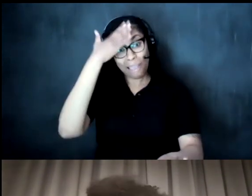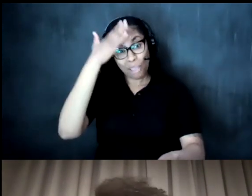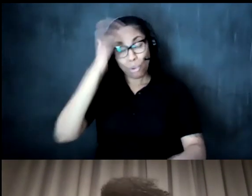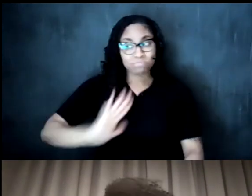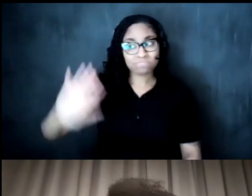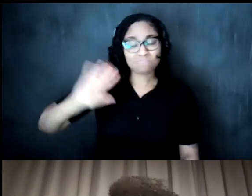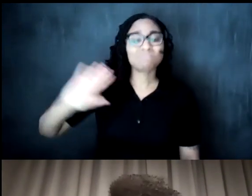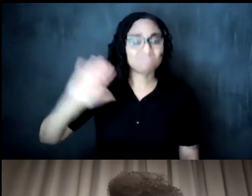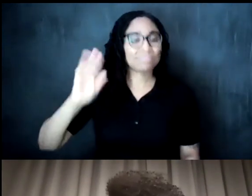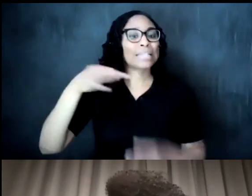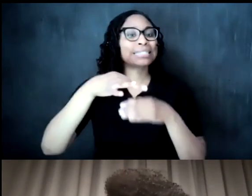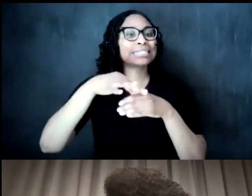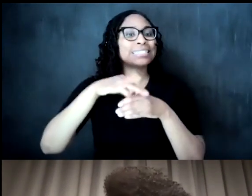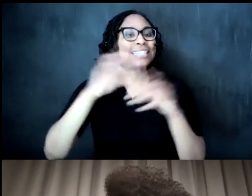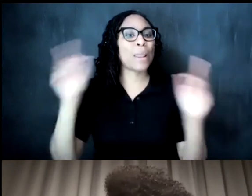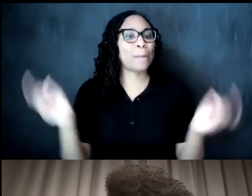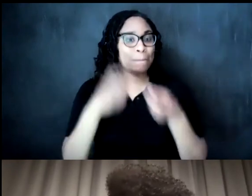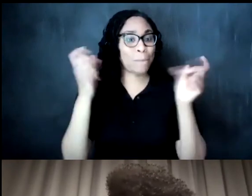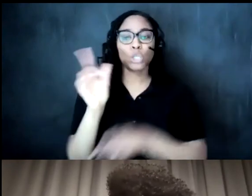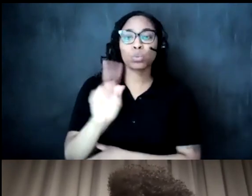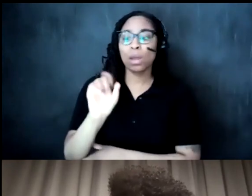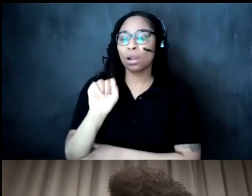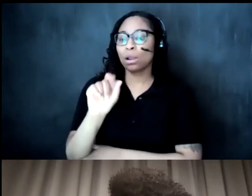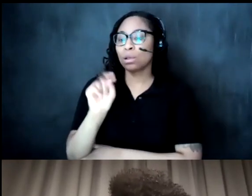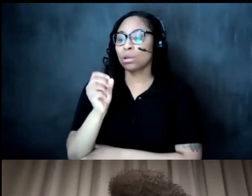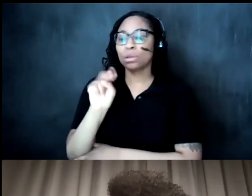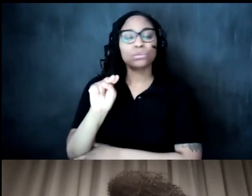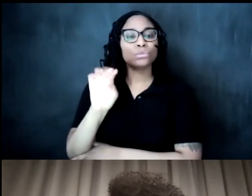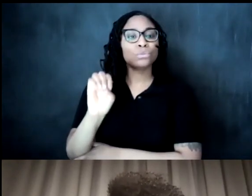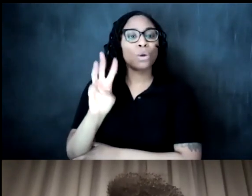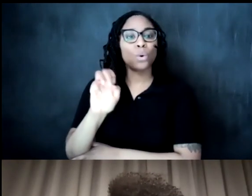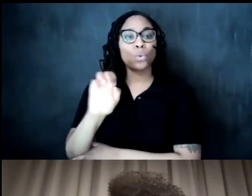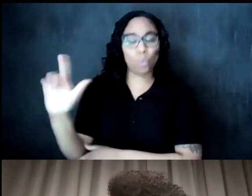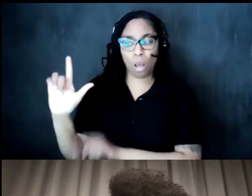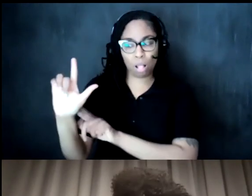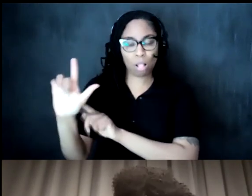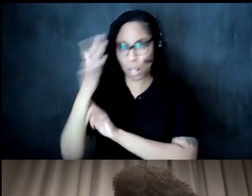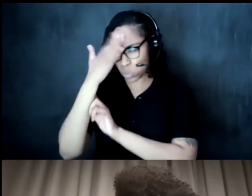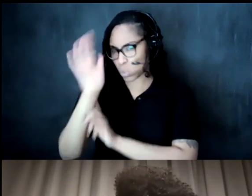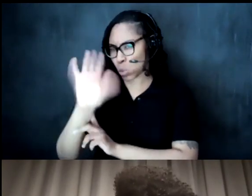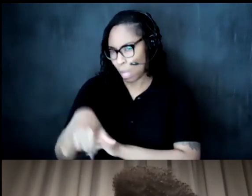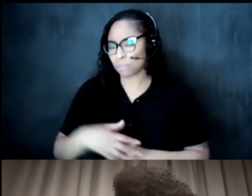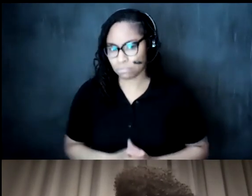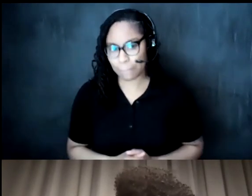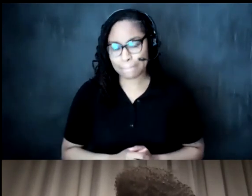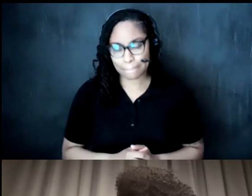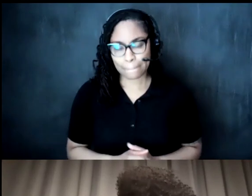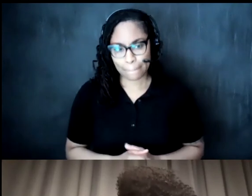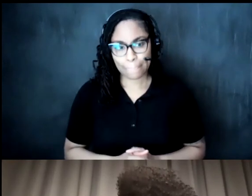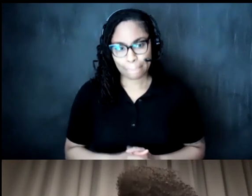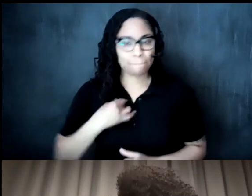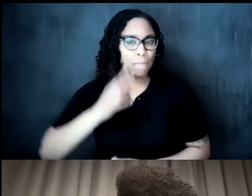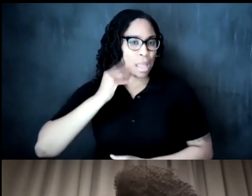tea parties in stonewall uh so so i do know that um through my um experience and dance culture